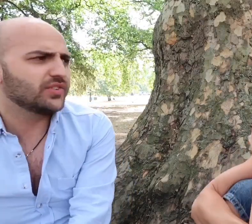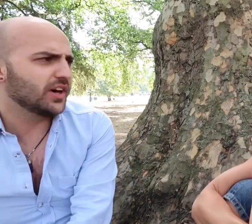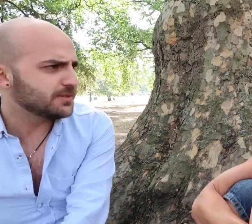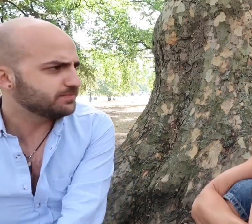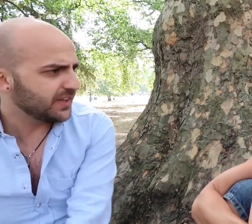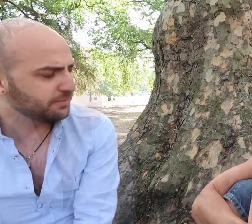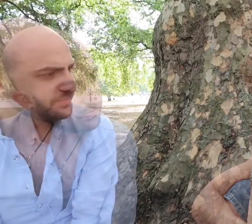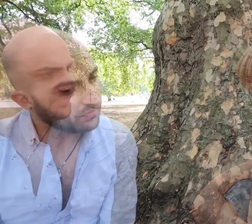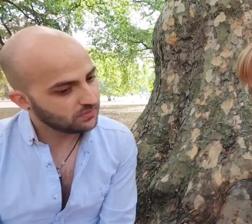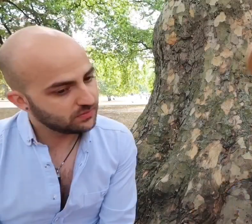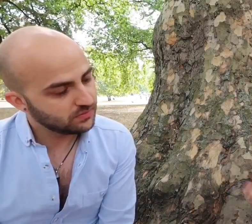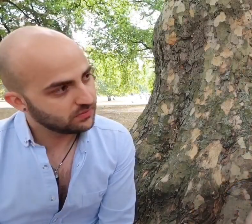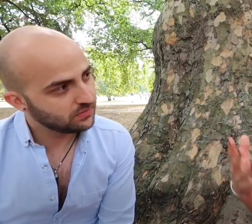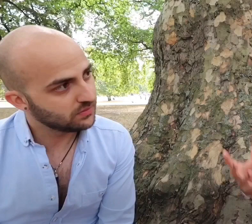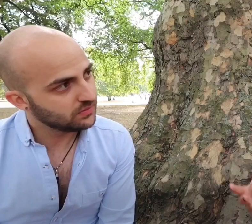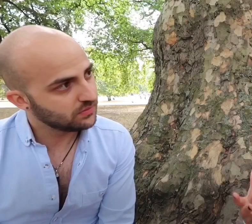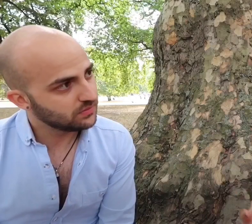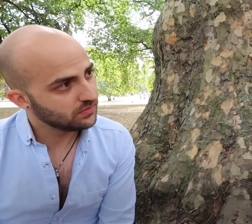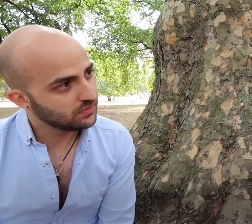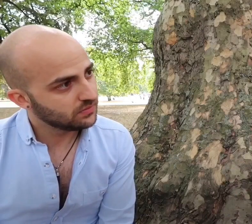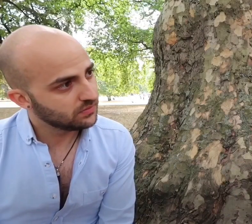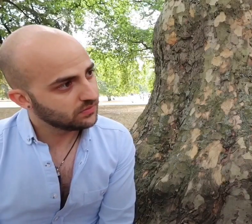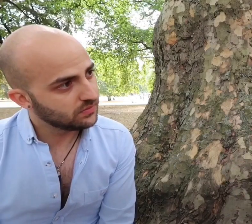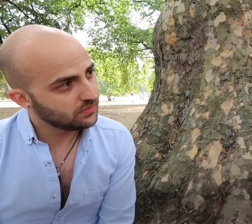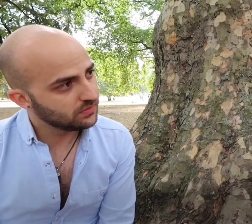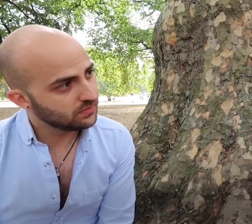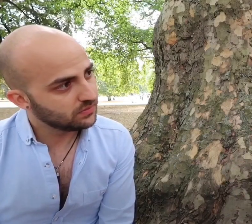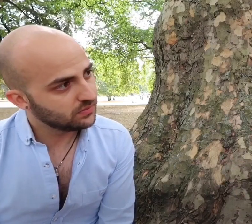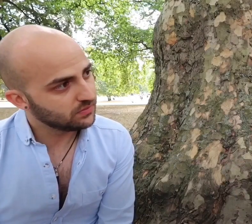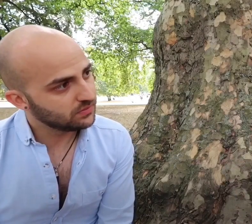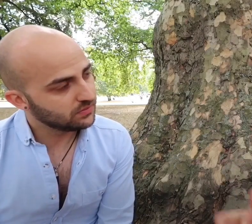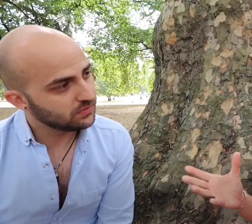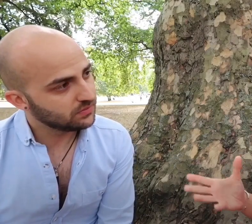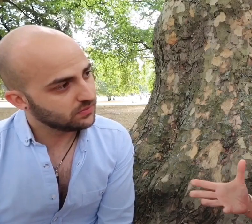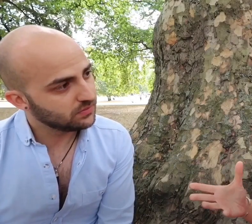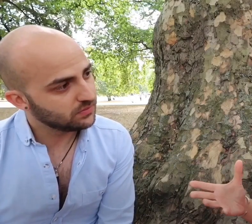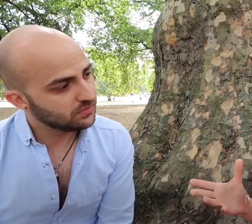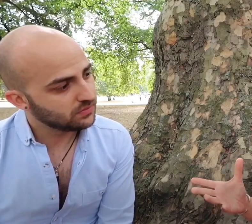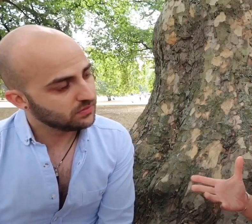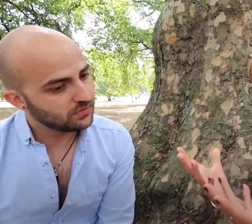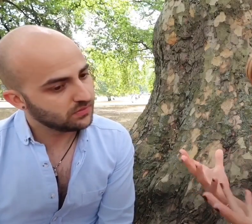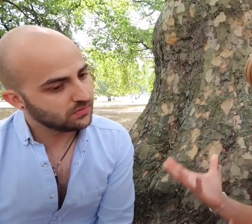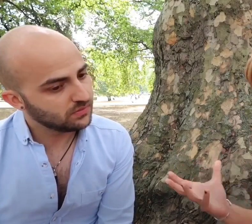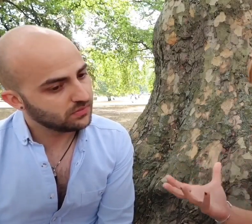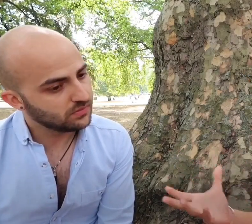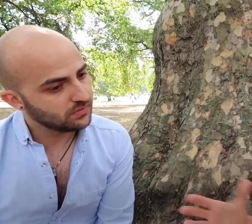yeah, it was hard. Is there anything that those of us who aren't British sign